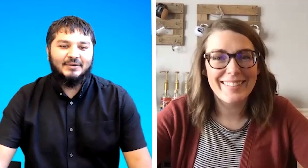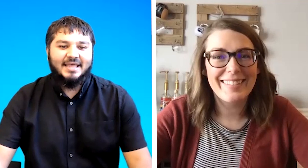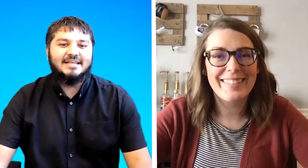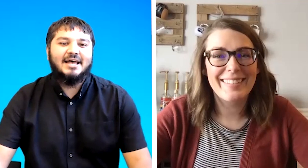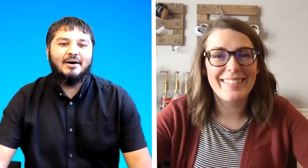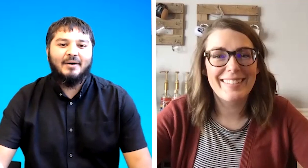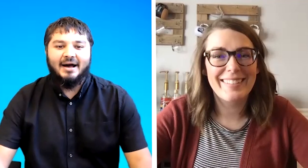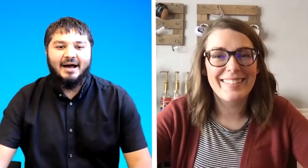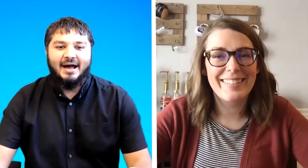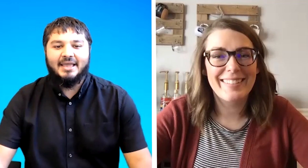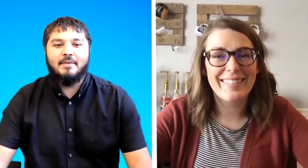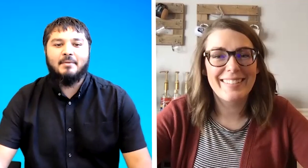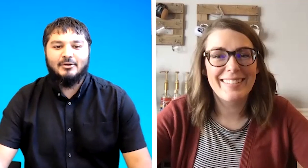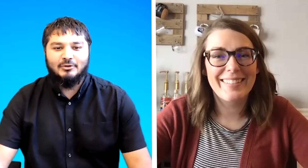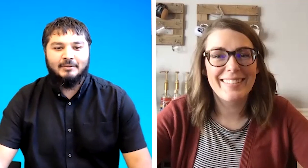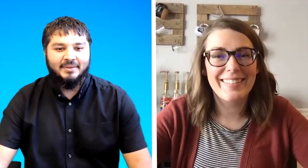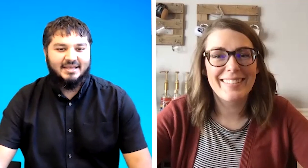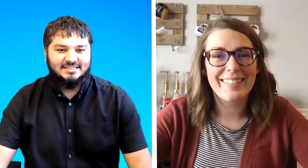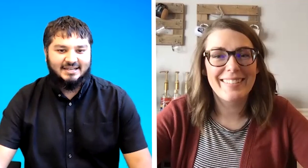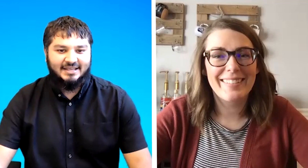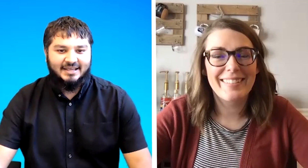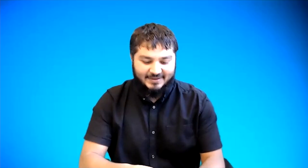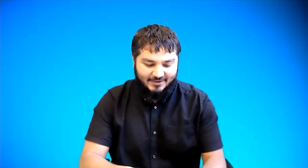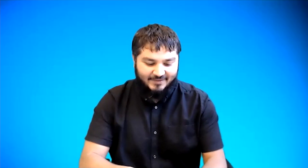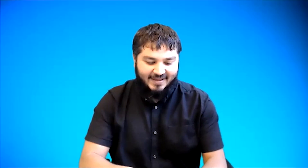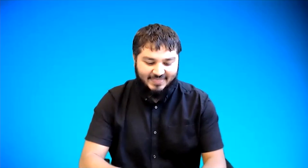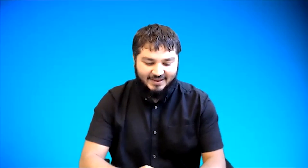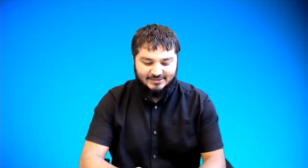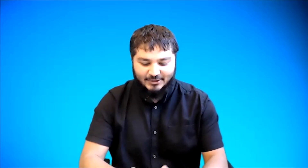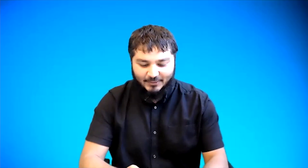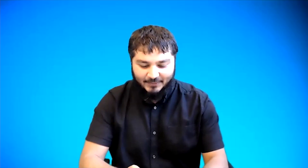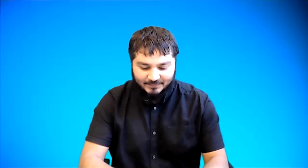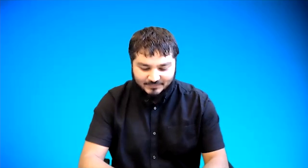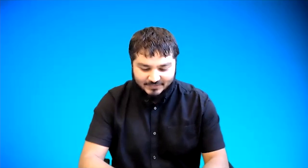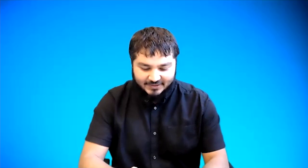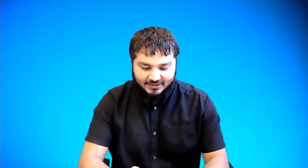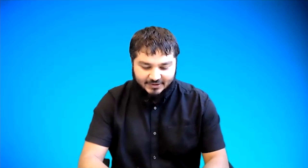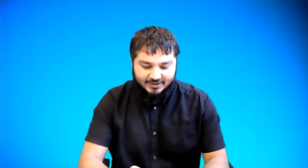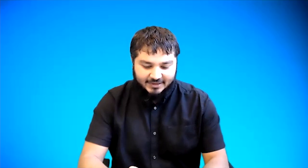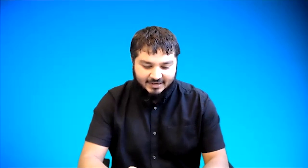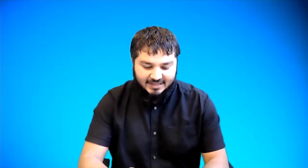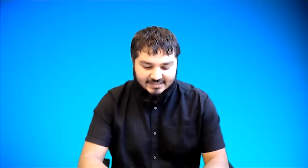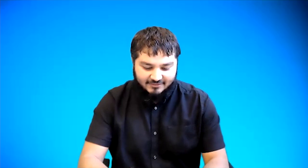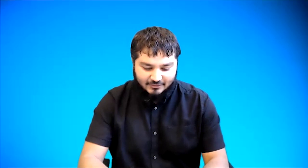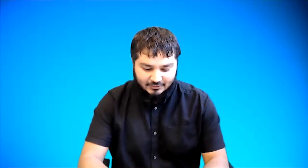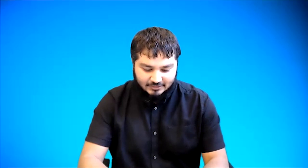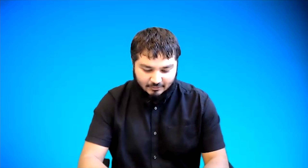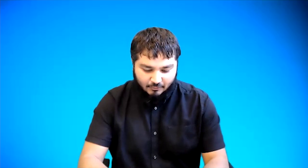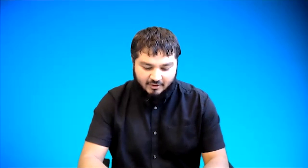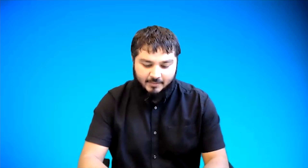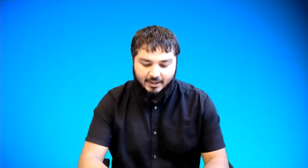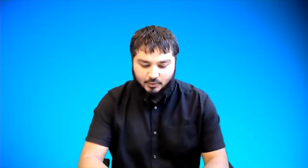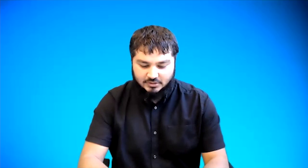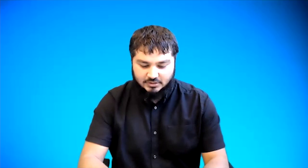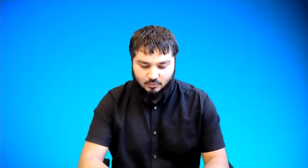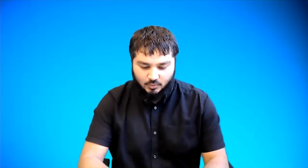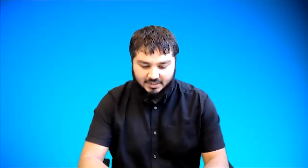that's how i came about doing bsl all right then so uh let's have a look so one of my question was